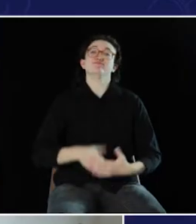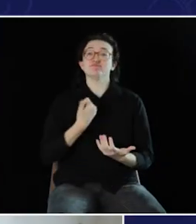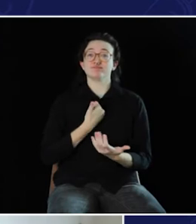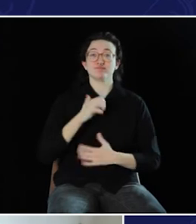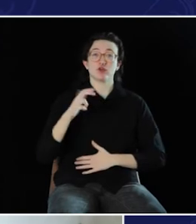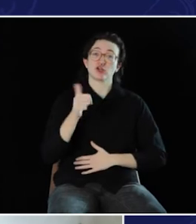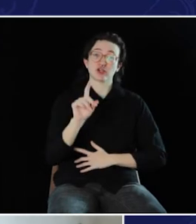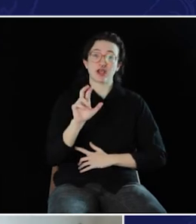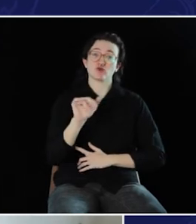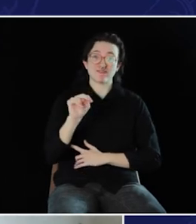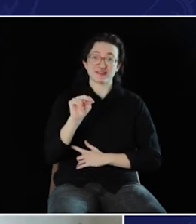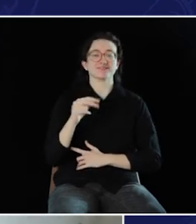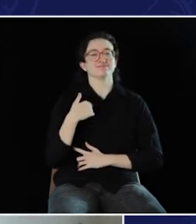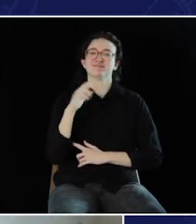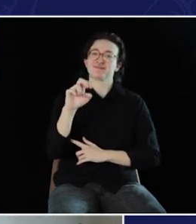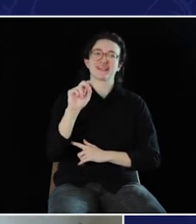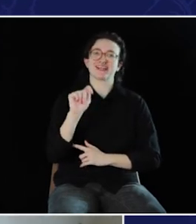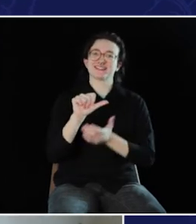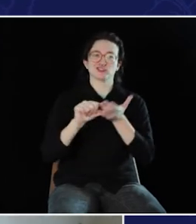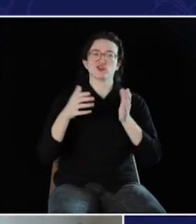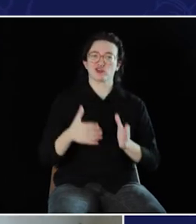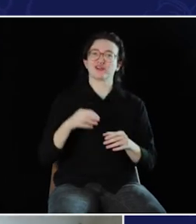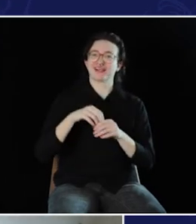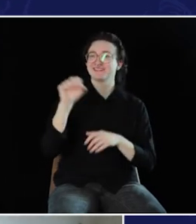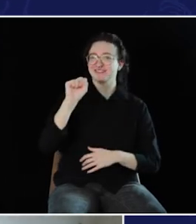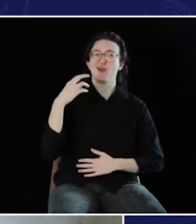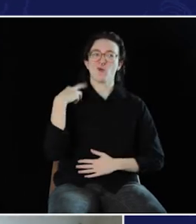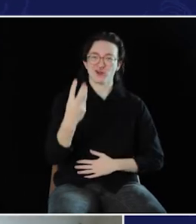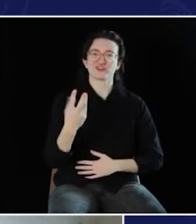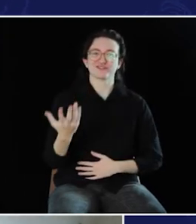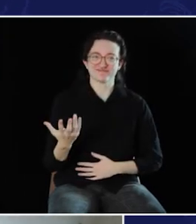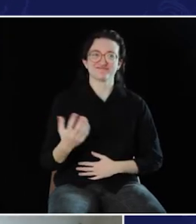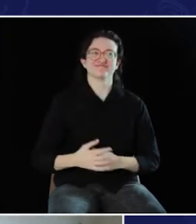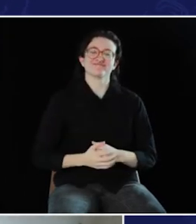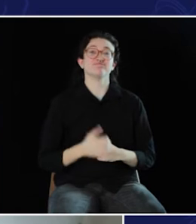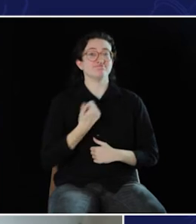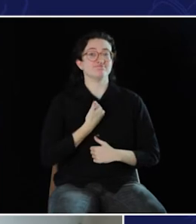[DR. RUFFIN:] I'm Chad Ruffin. I'm an ENT surgeon in Seattle, Washington. I have bilateral cochlear implants,